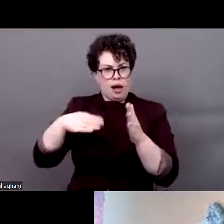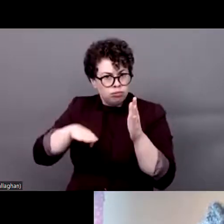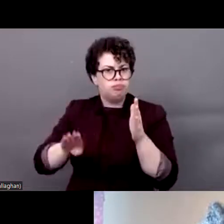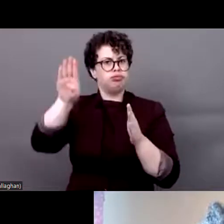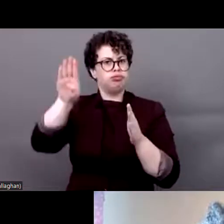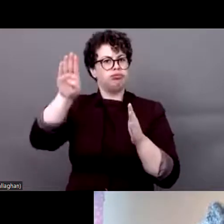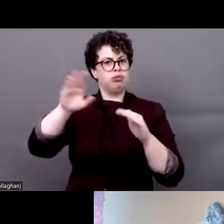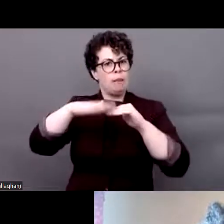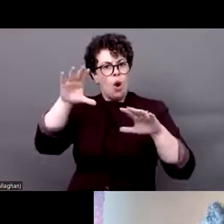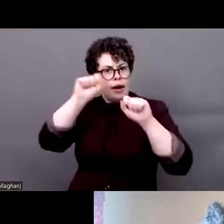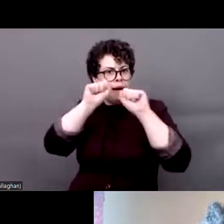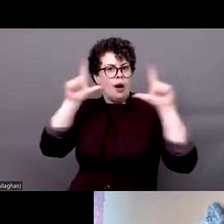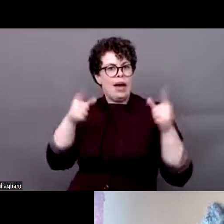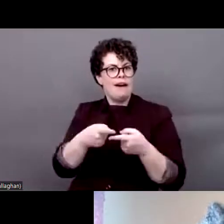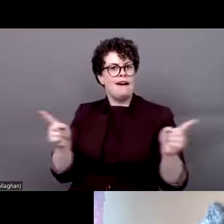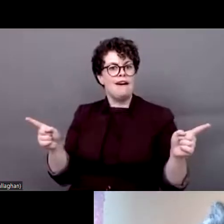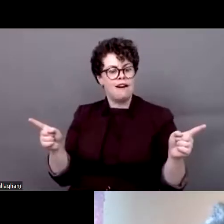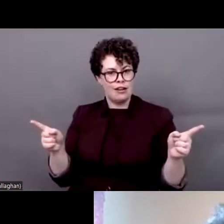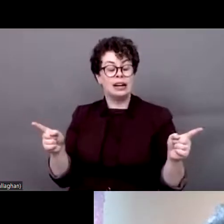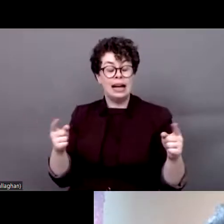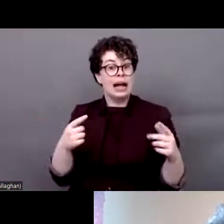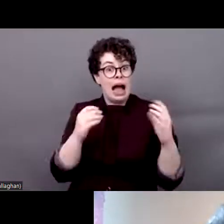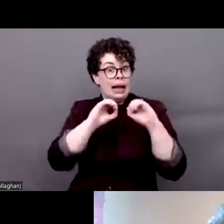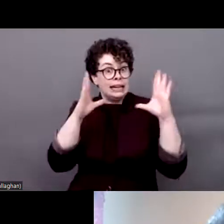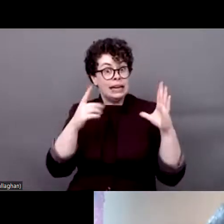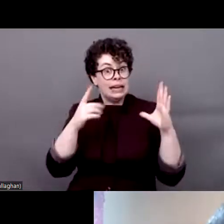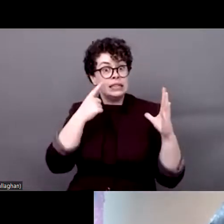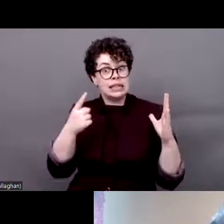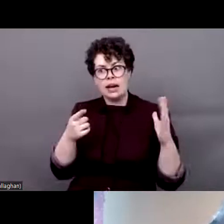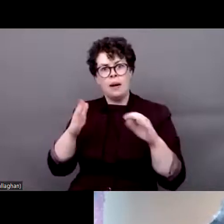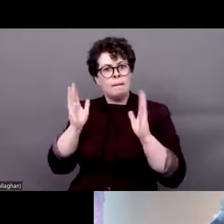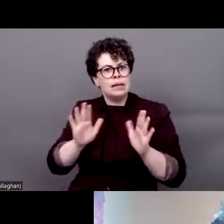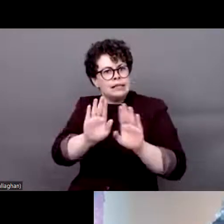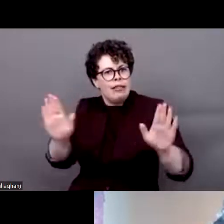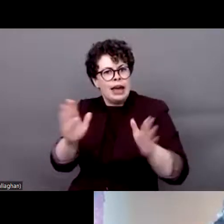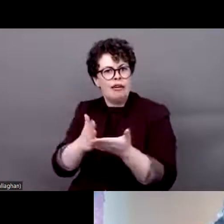rights of these groups is really being highlighted this year at